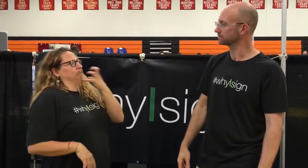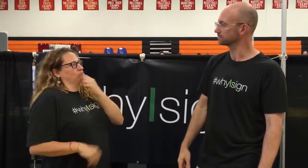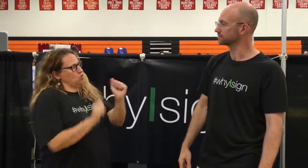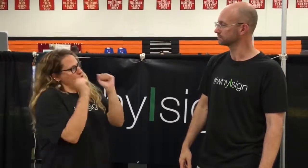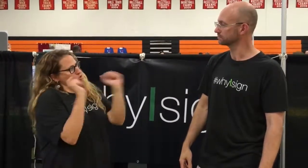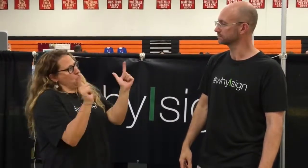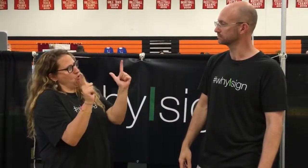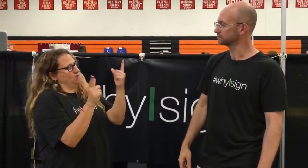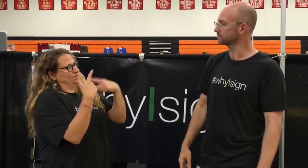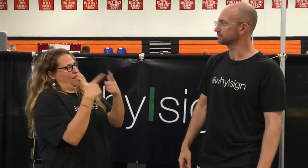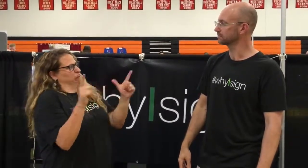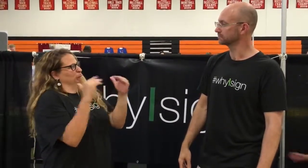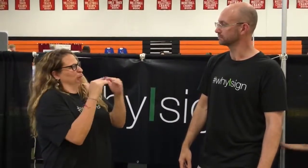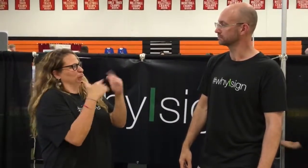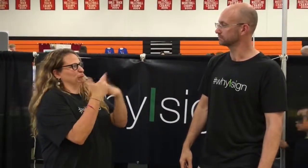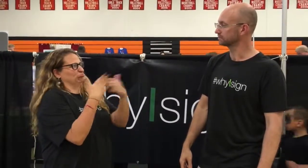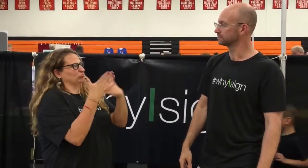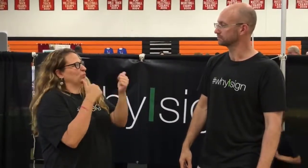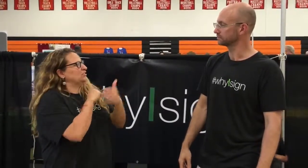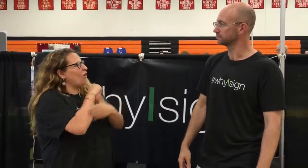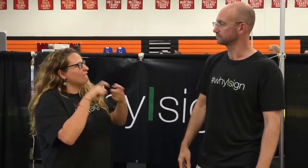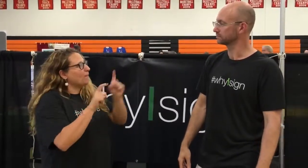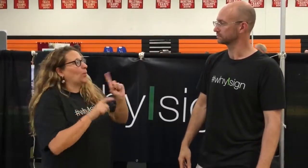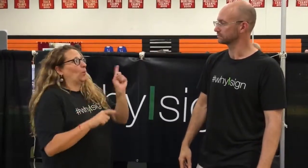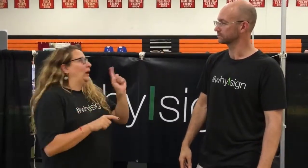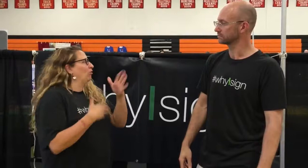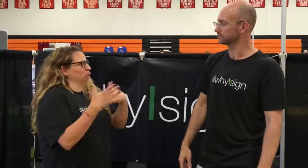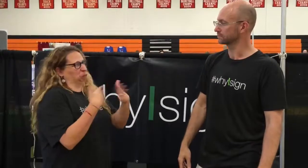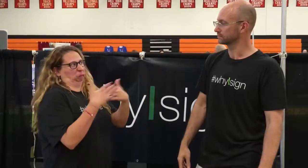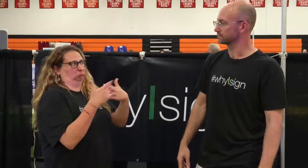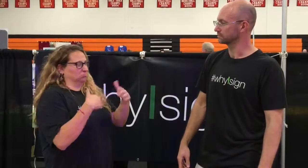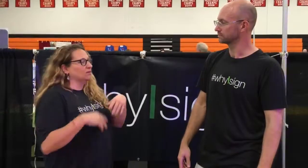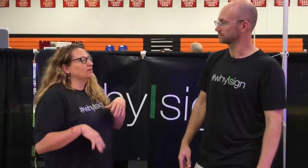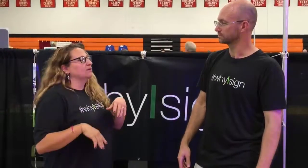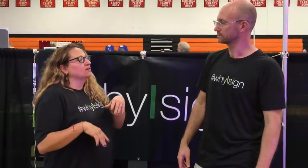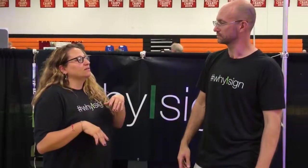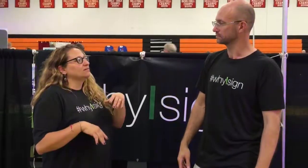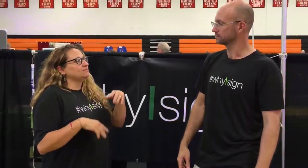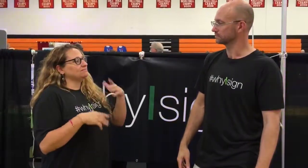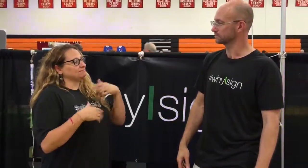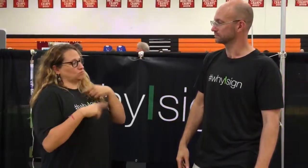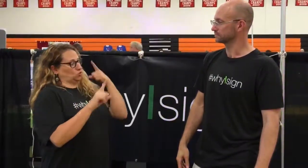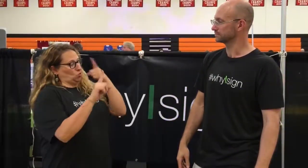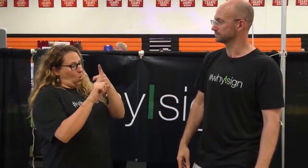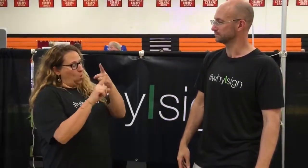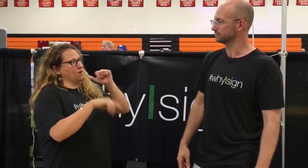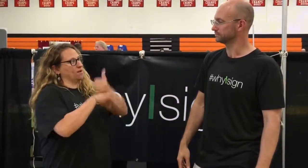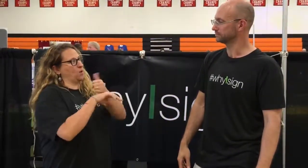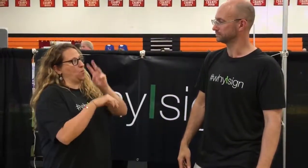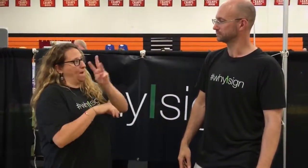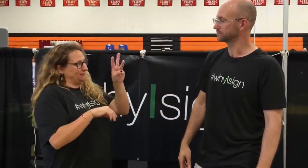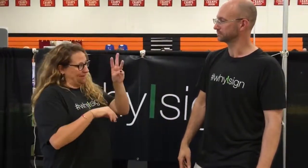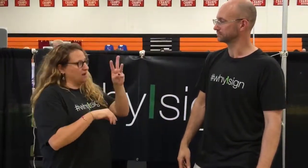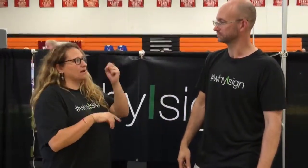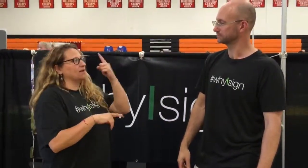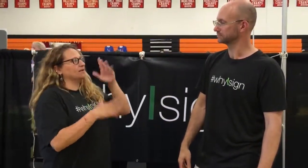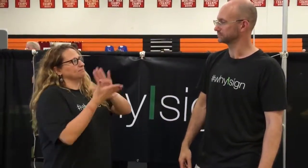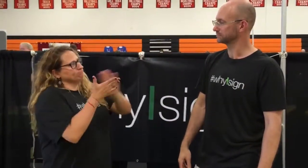To cherish all sign languages, all are equal no matter which countries they are from. Our goal is to set up a professional-looking website that is clean and organized.